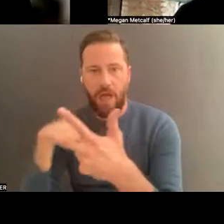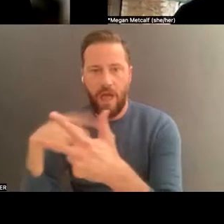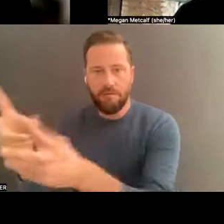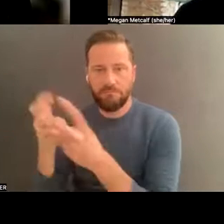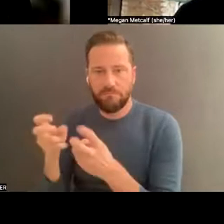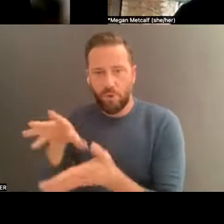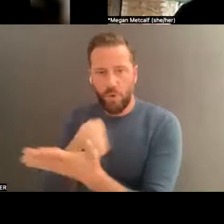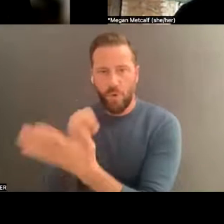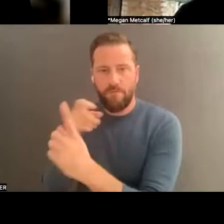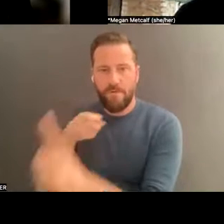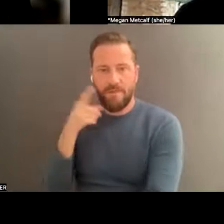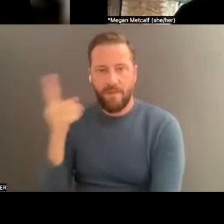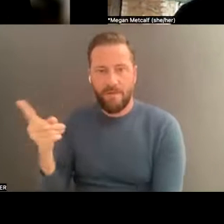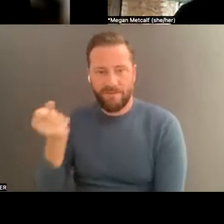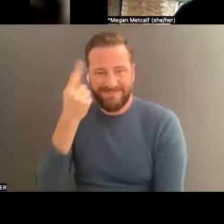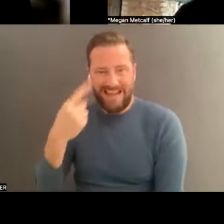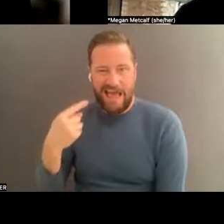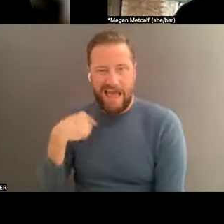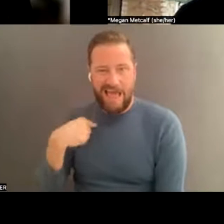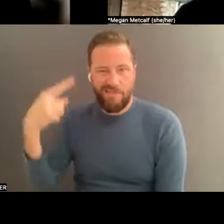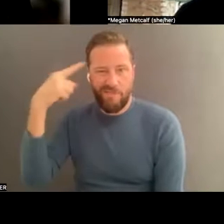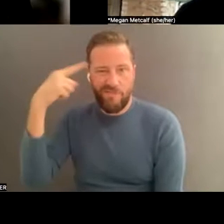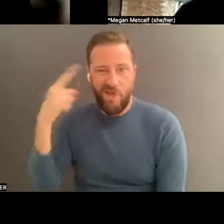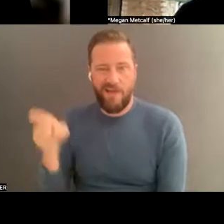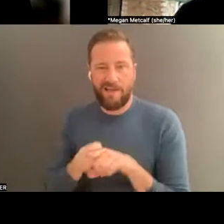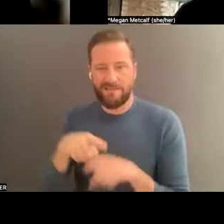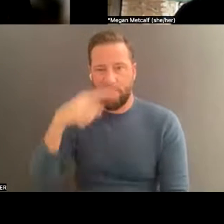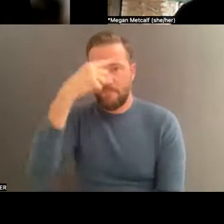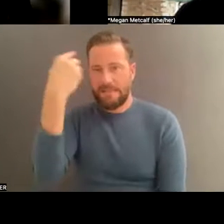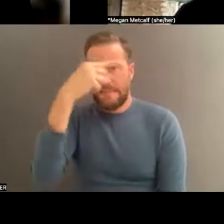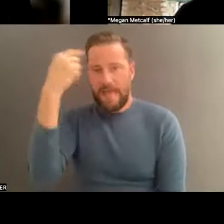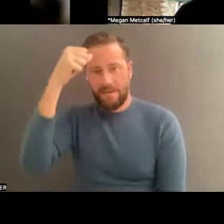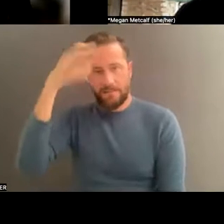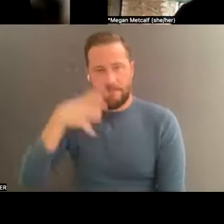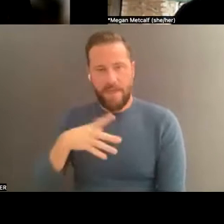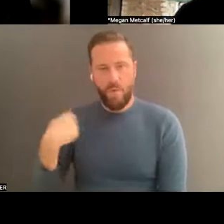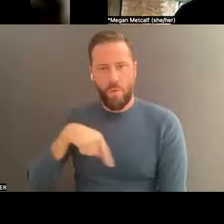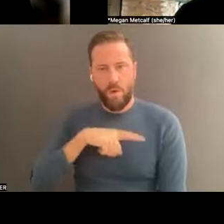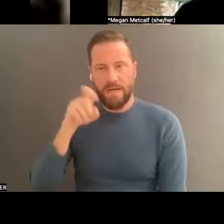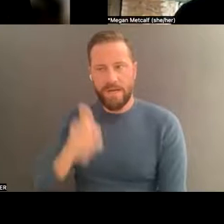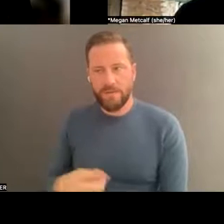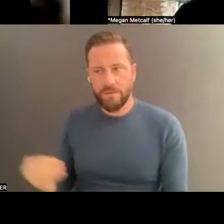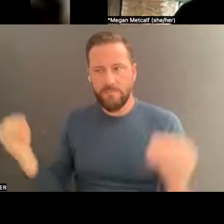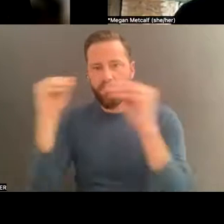a black male, that we have to take more initiative and getting out there. So it was